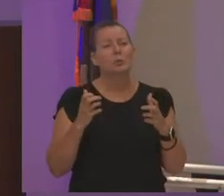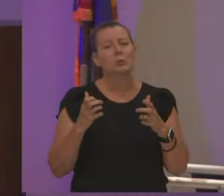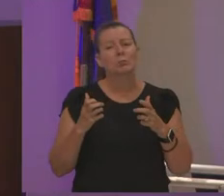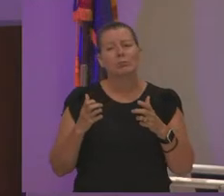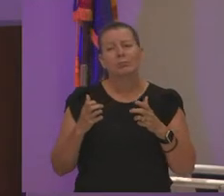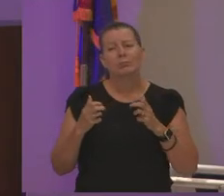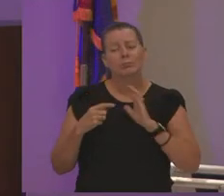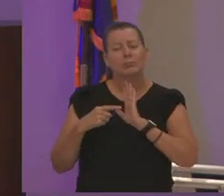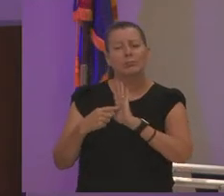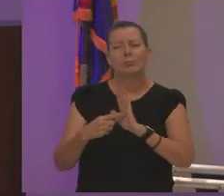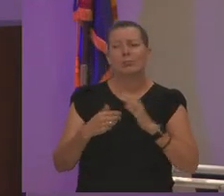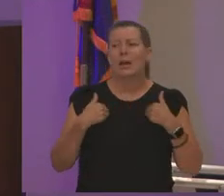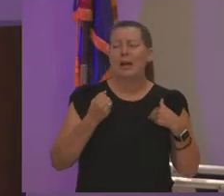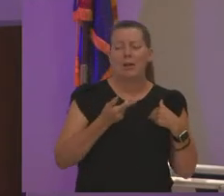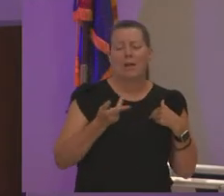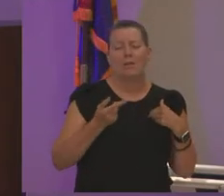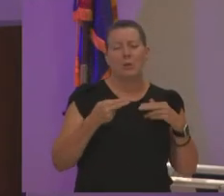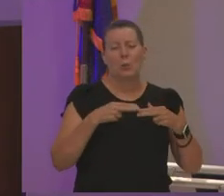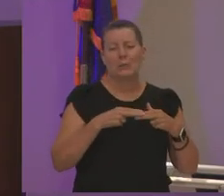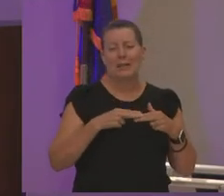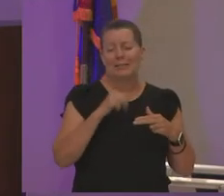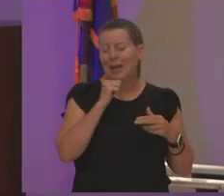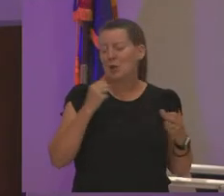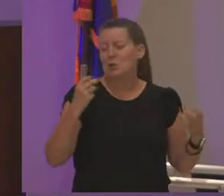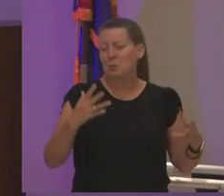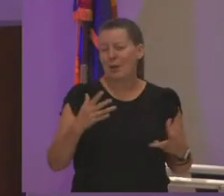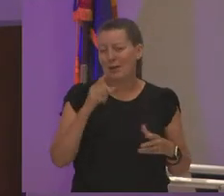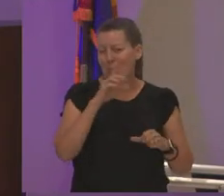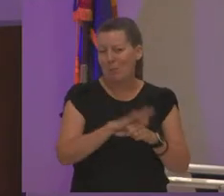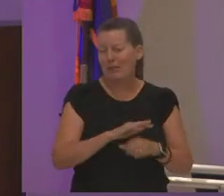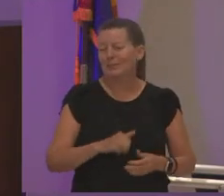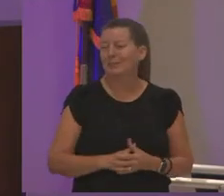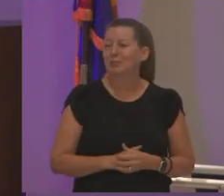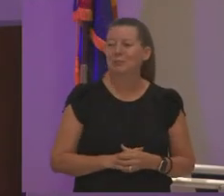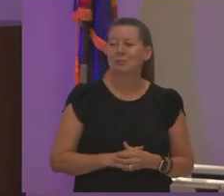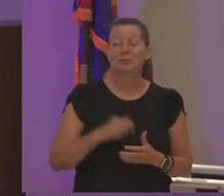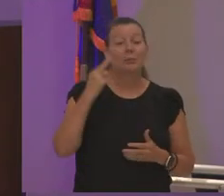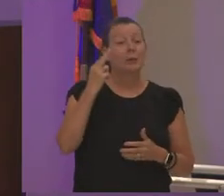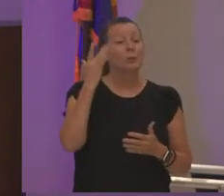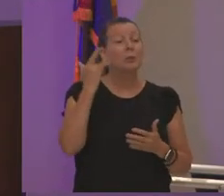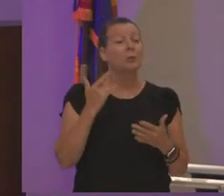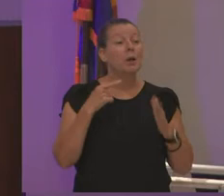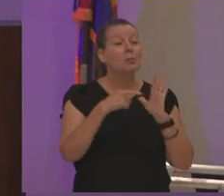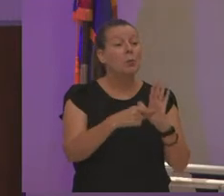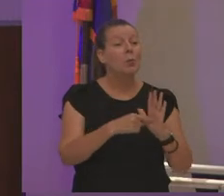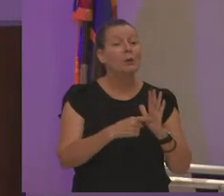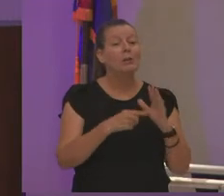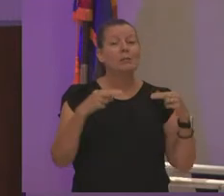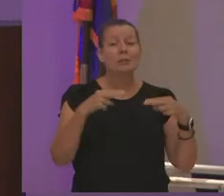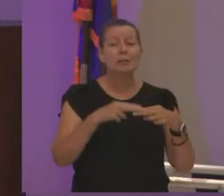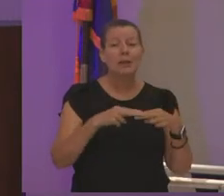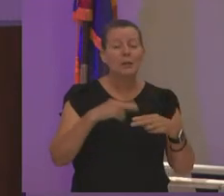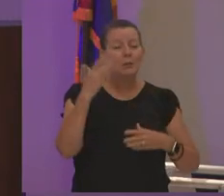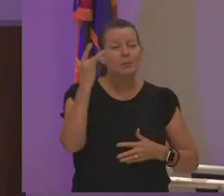a few slides not too many i promise um and the reason i'm showing the slides is because sometimes